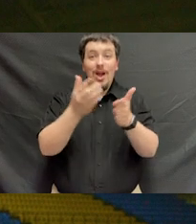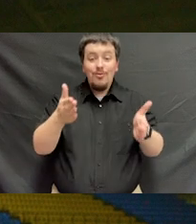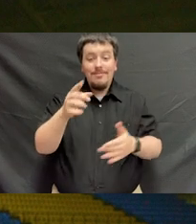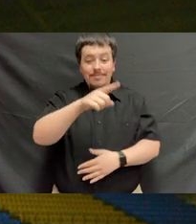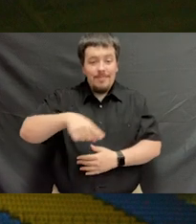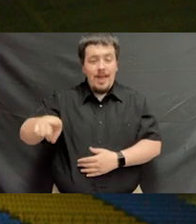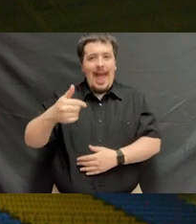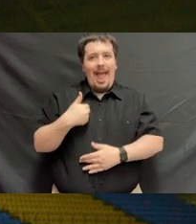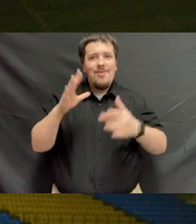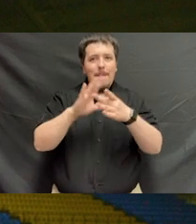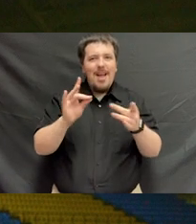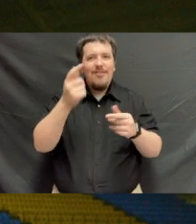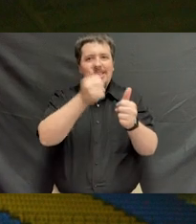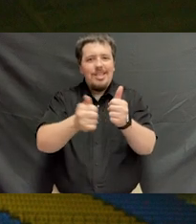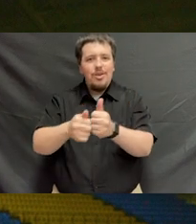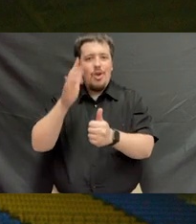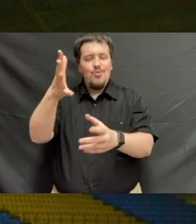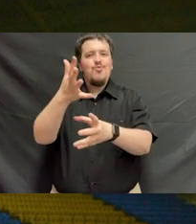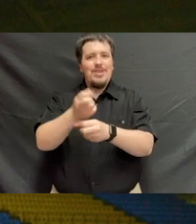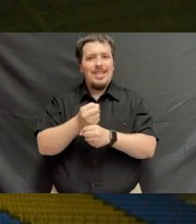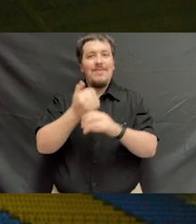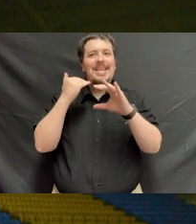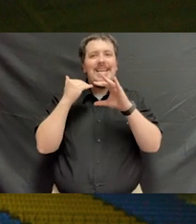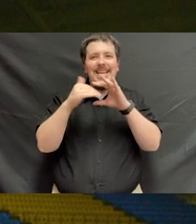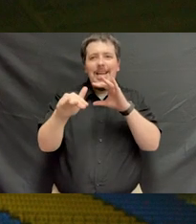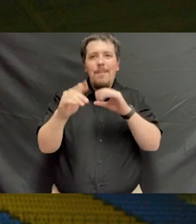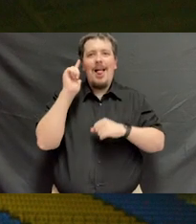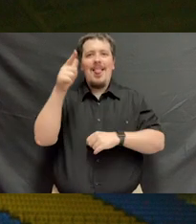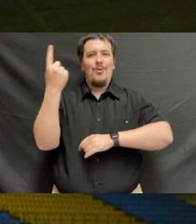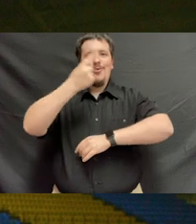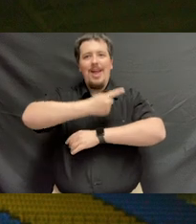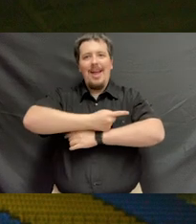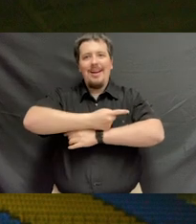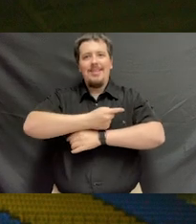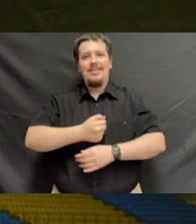Graduates, I have a message for each of you that you will receive in your email later today.